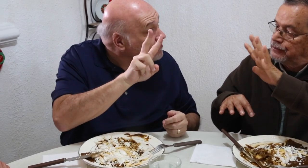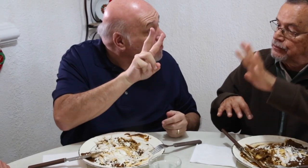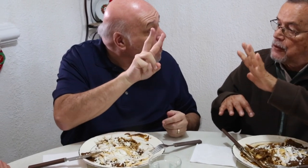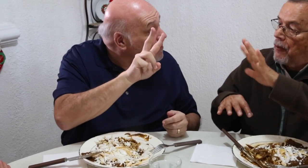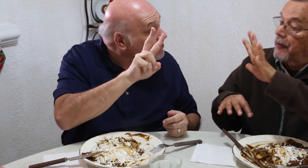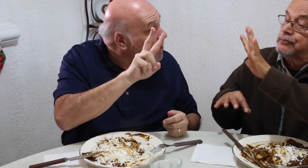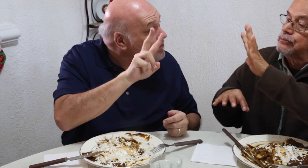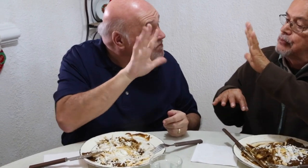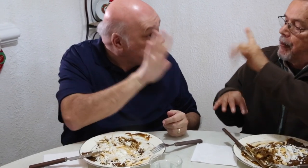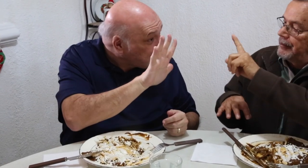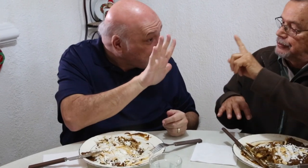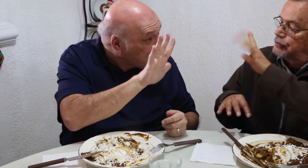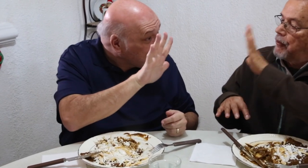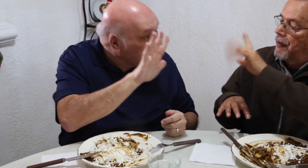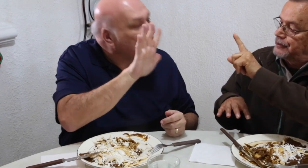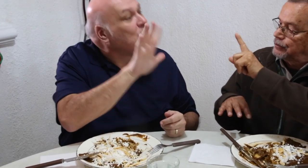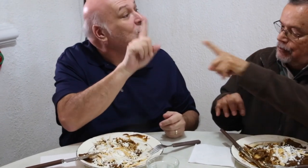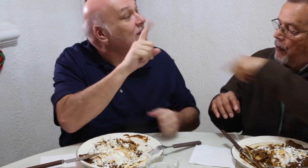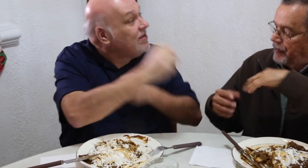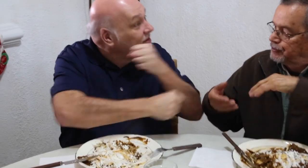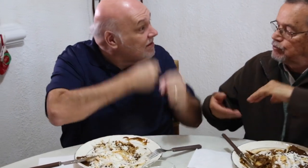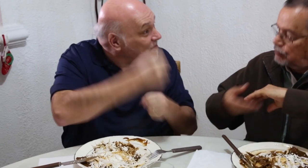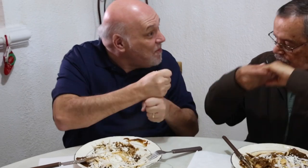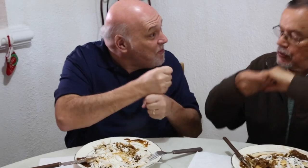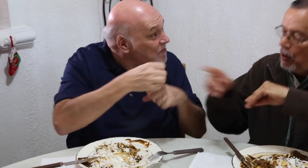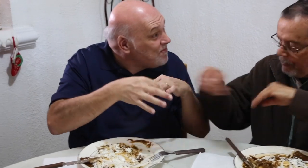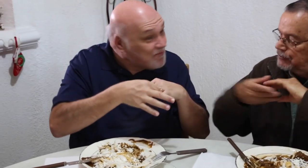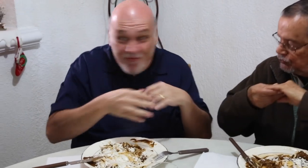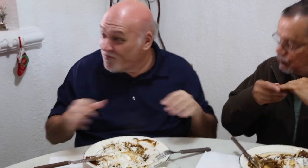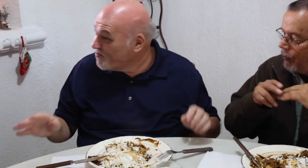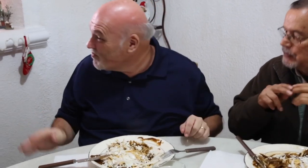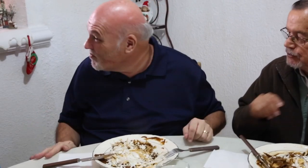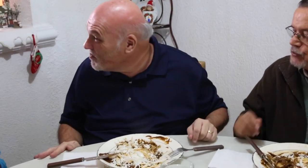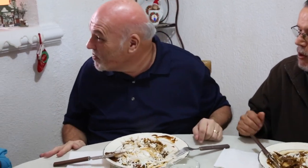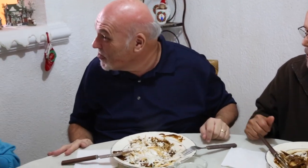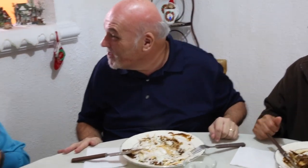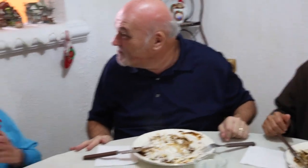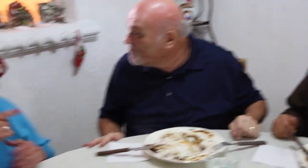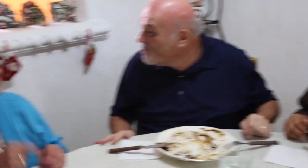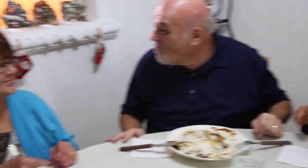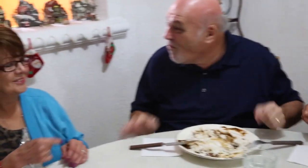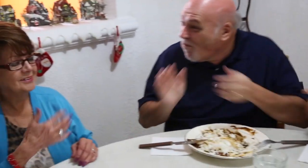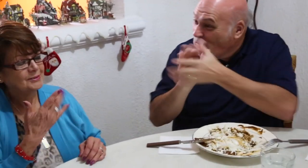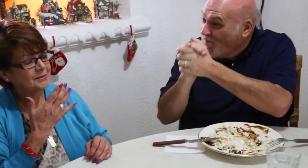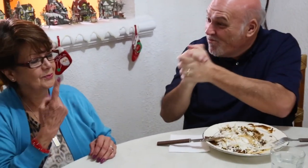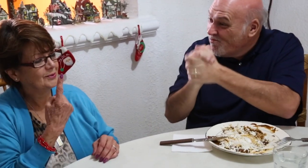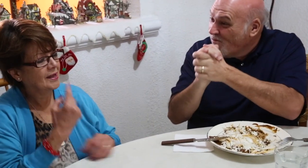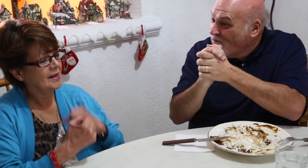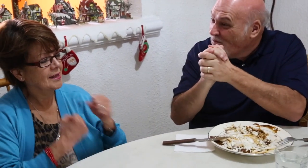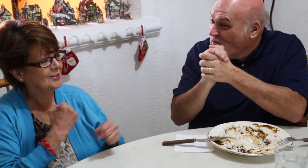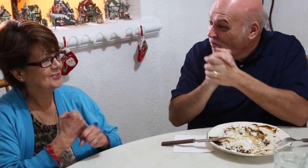[Anselmo]: Married for 51 years? Congratulations!